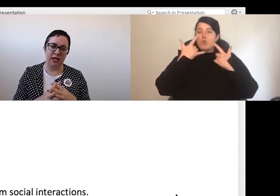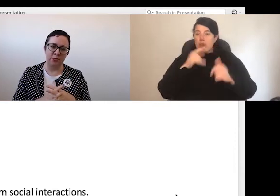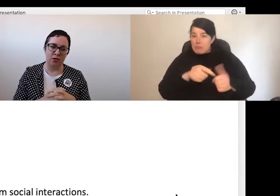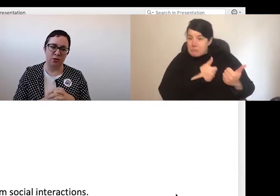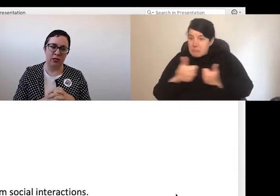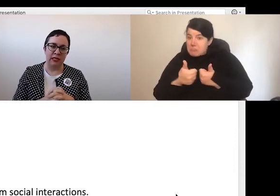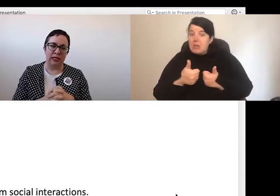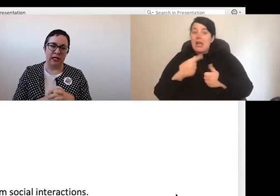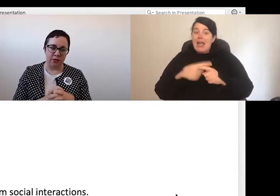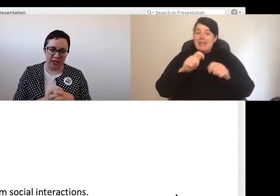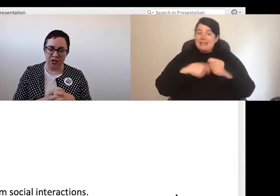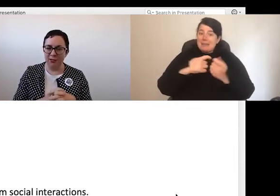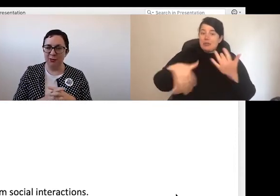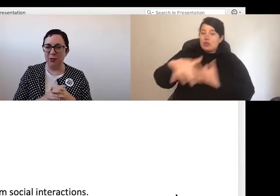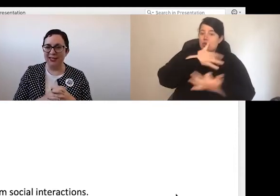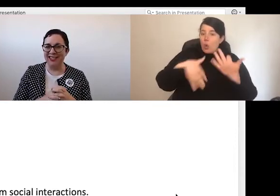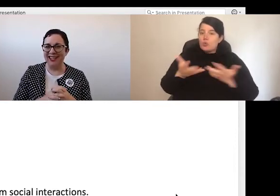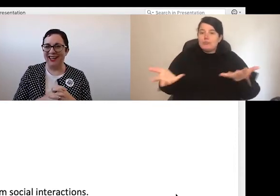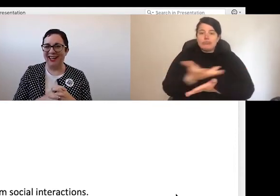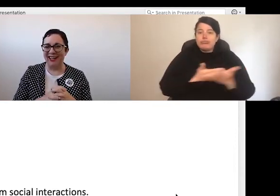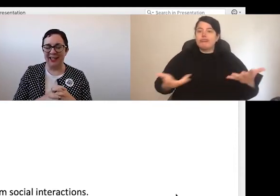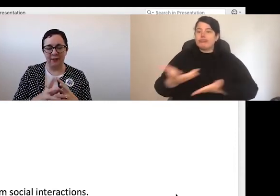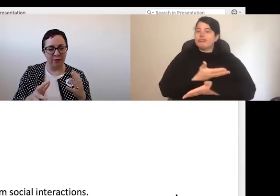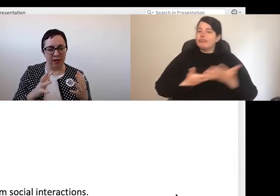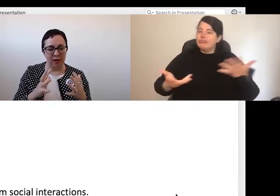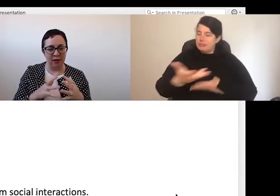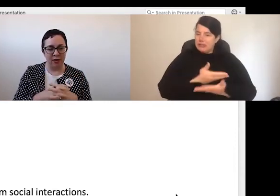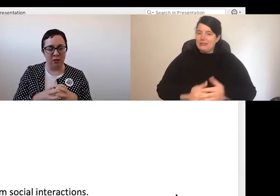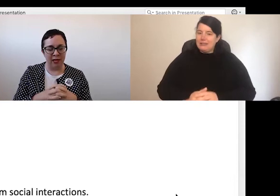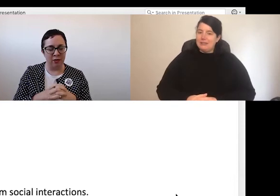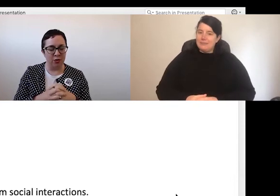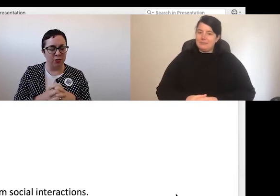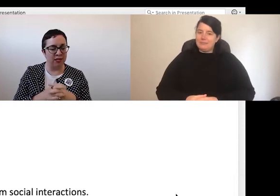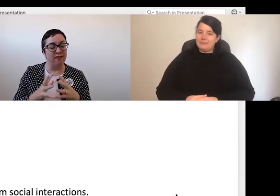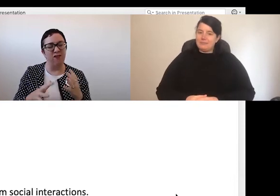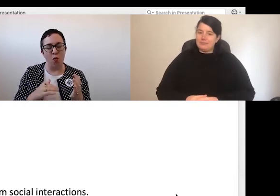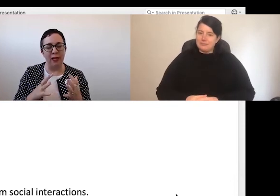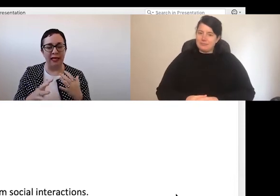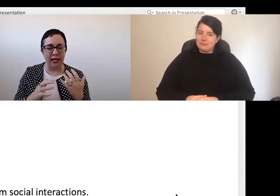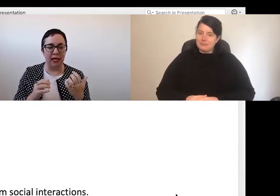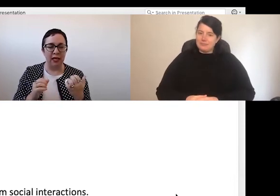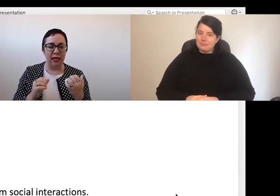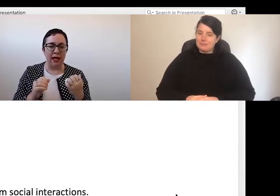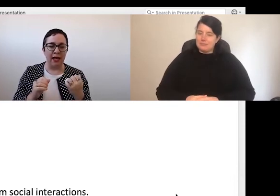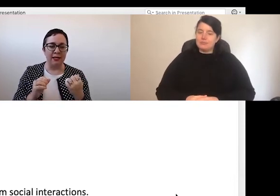team social interactions, which includes, kind of, formally